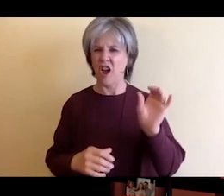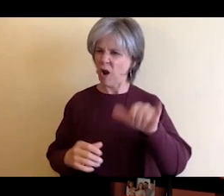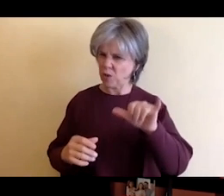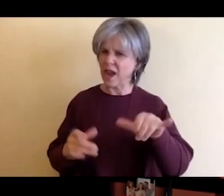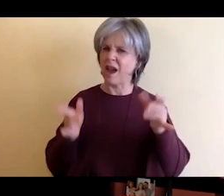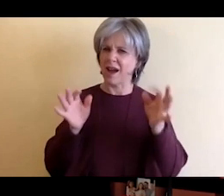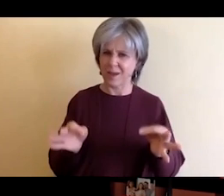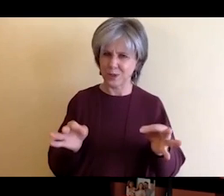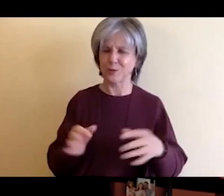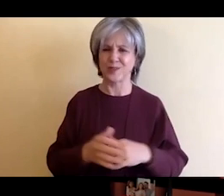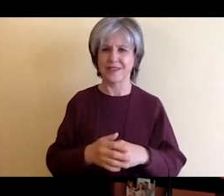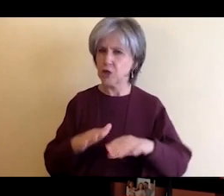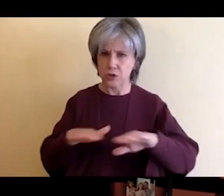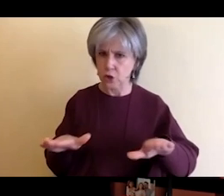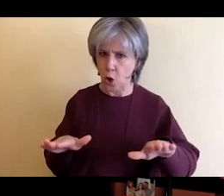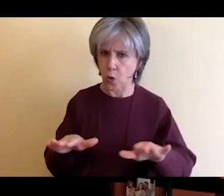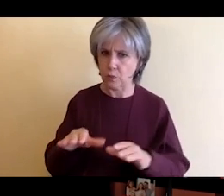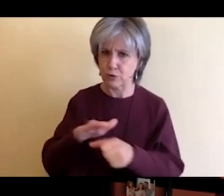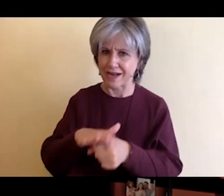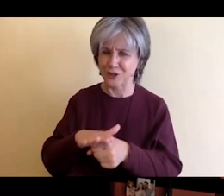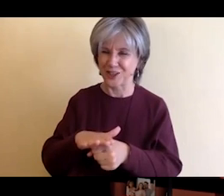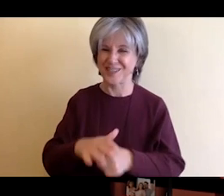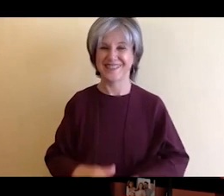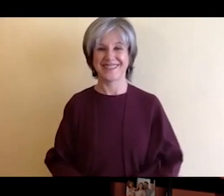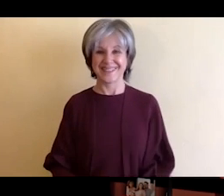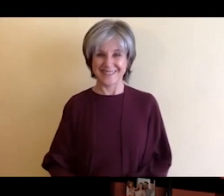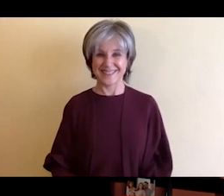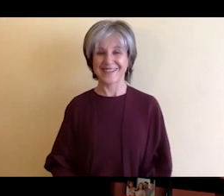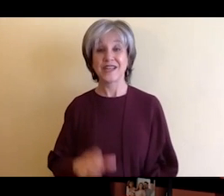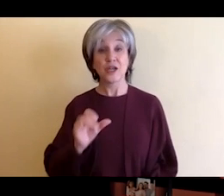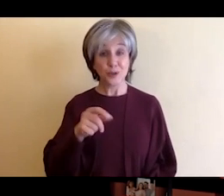uh so so let's begin with you telling us a little bit about yourself such as